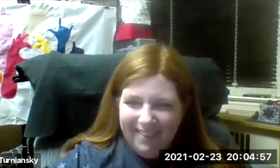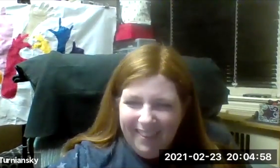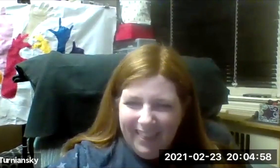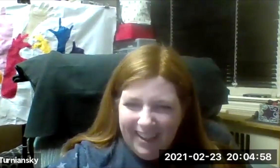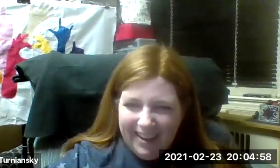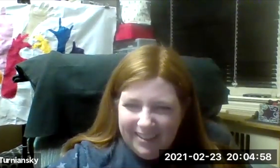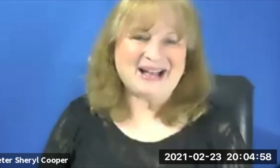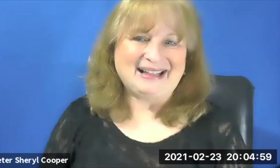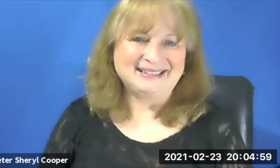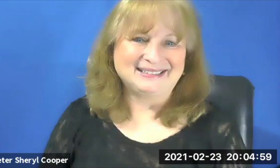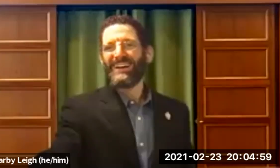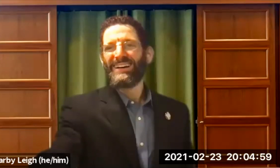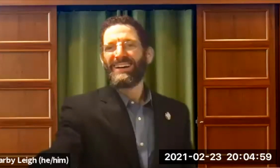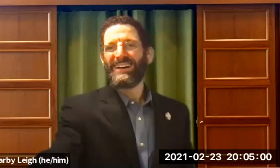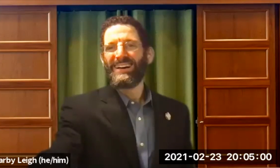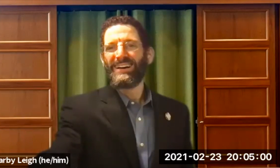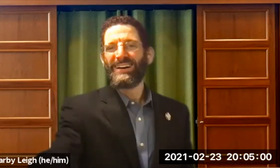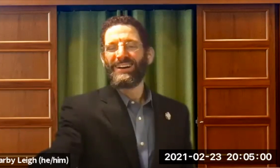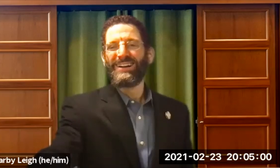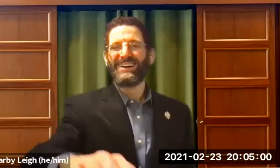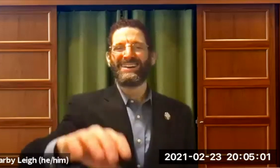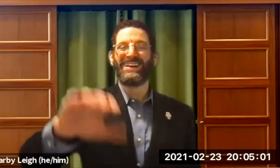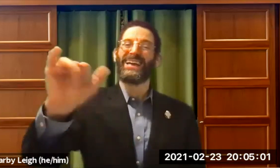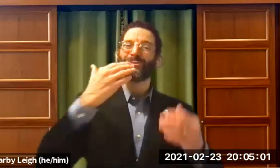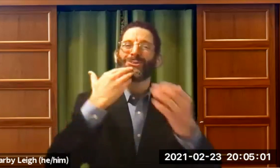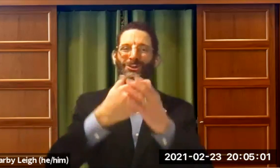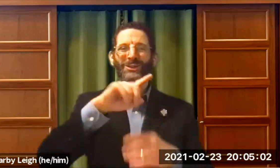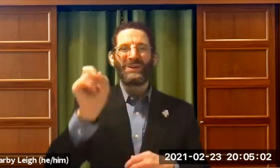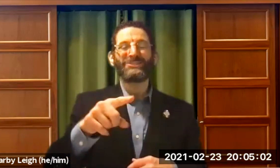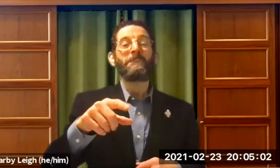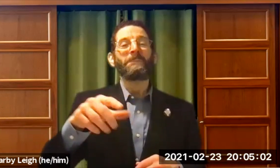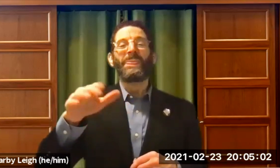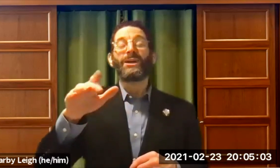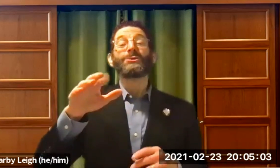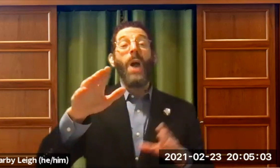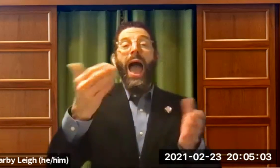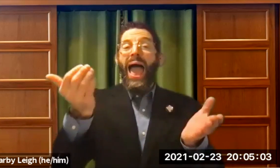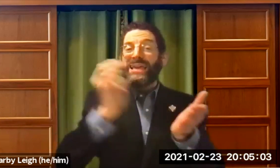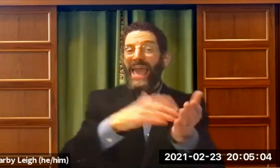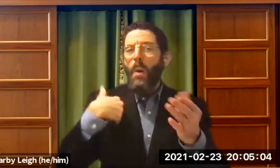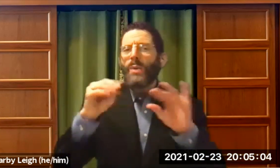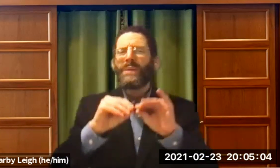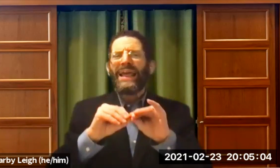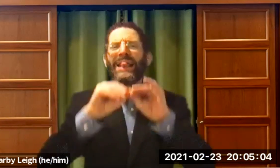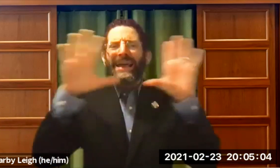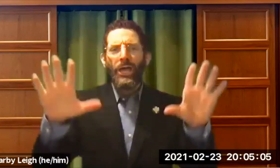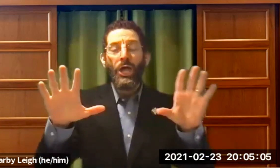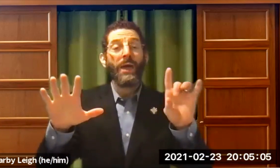? >>RABBI DARBY LEIGH: Well, that is a good question. So, again, I